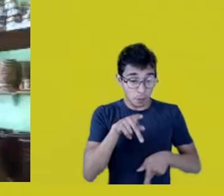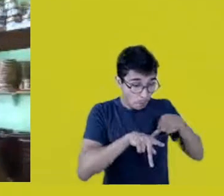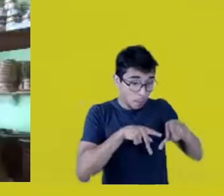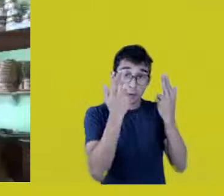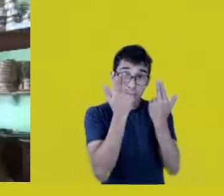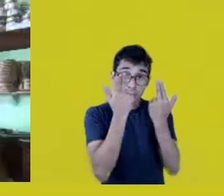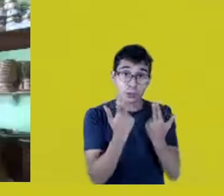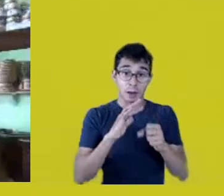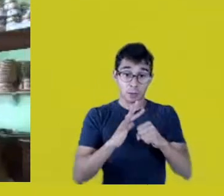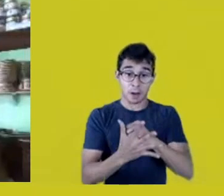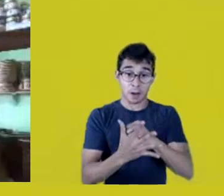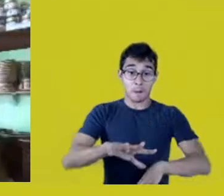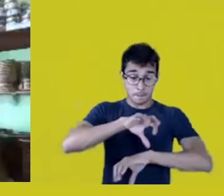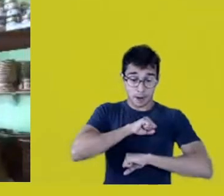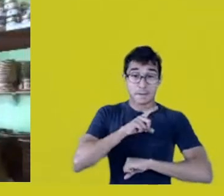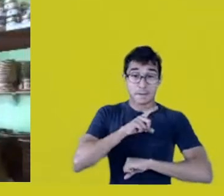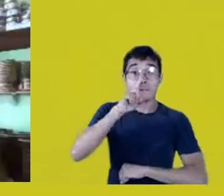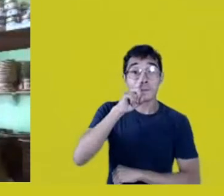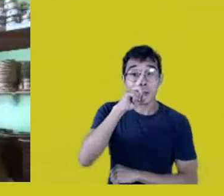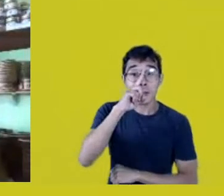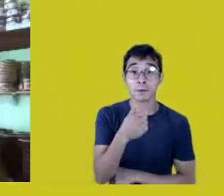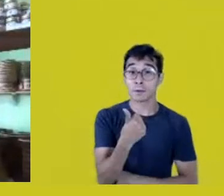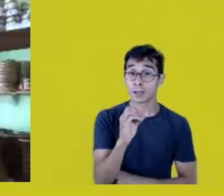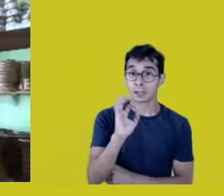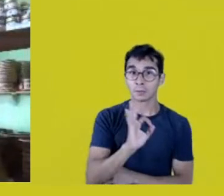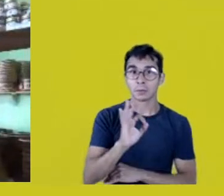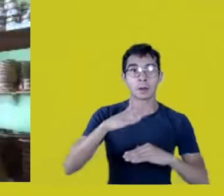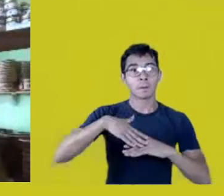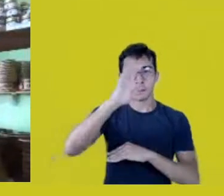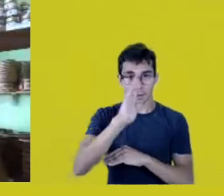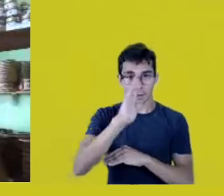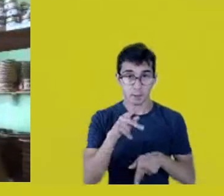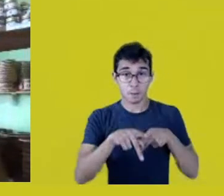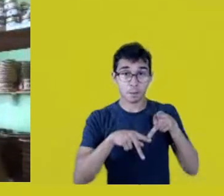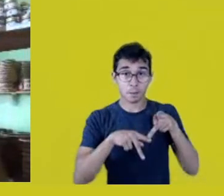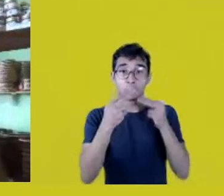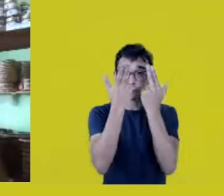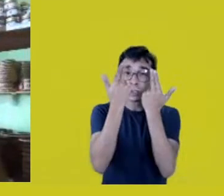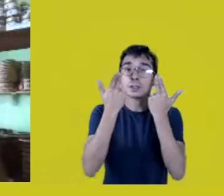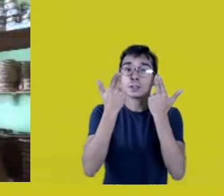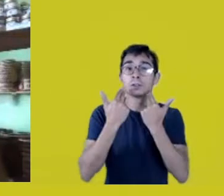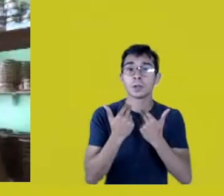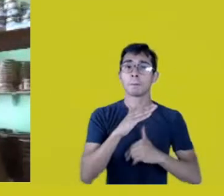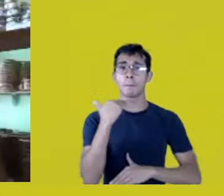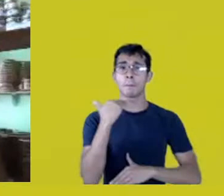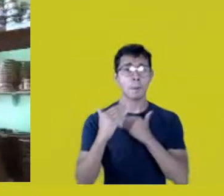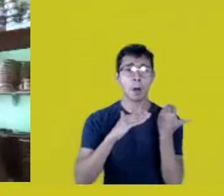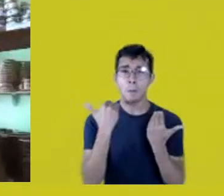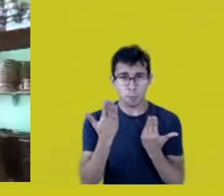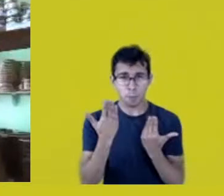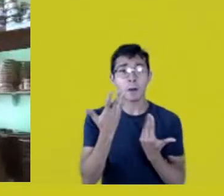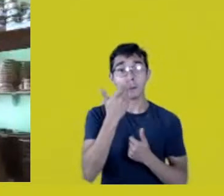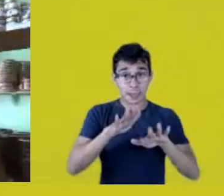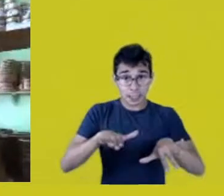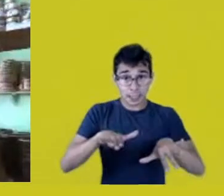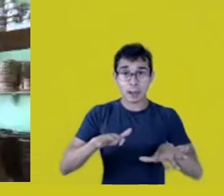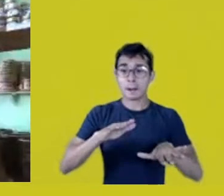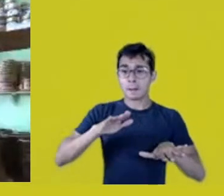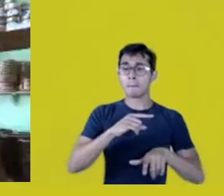The main causes of death of Native children are respiratory diseases.